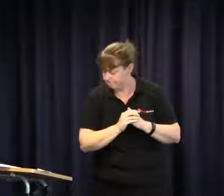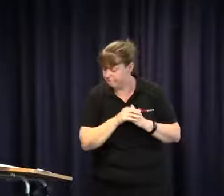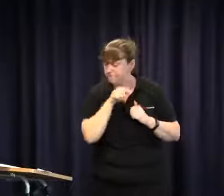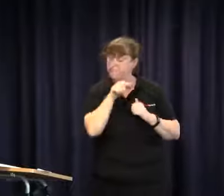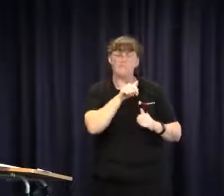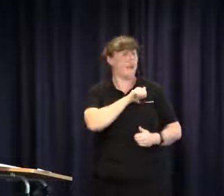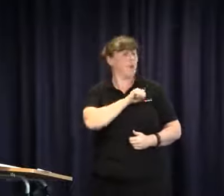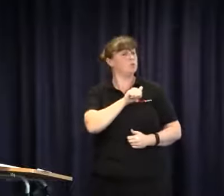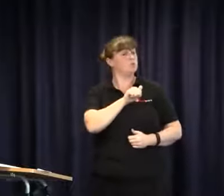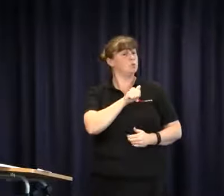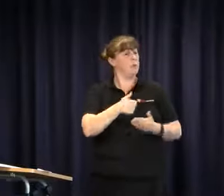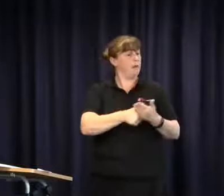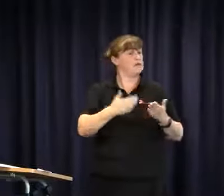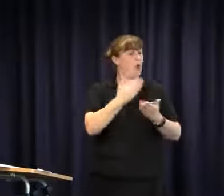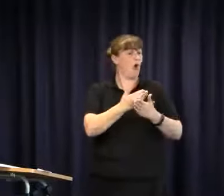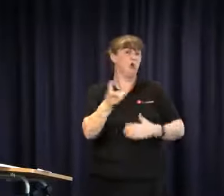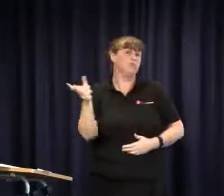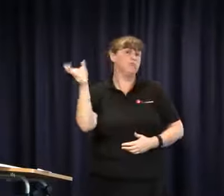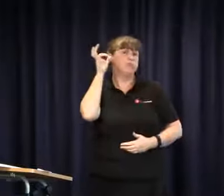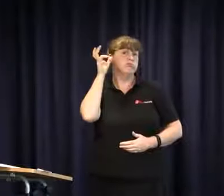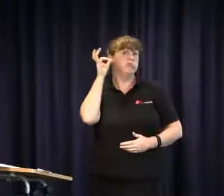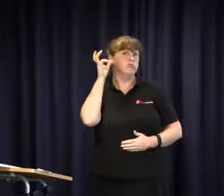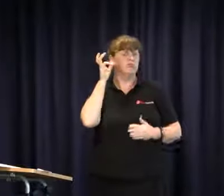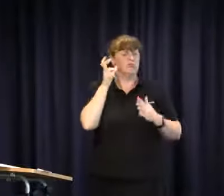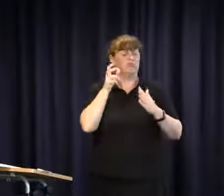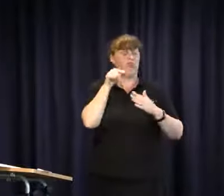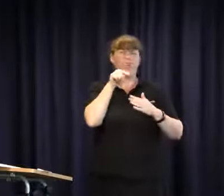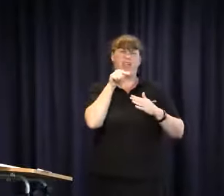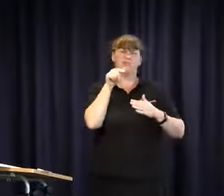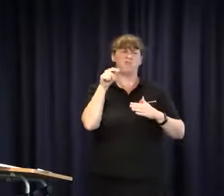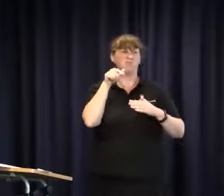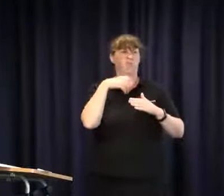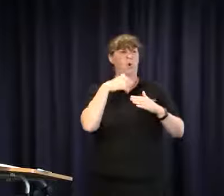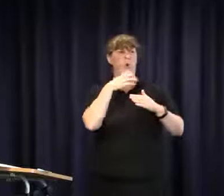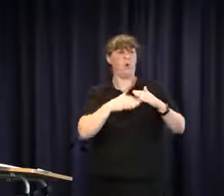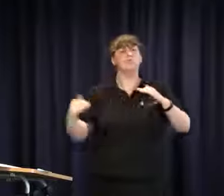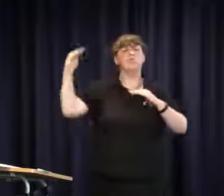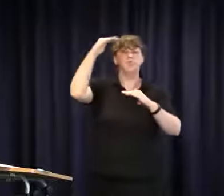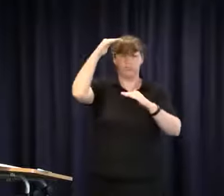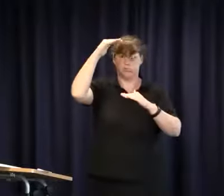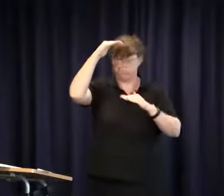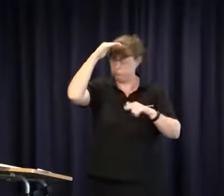hearing are inferior and it's an attitude based on the dominance of the hearing world